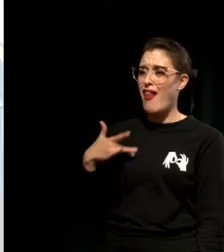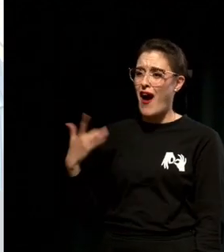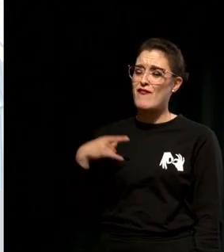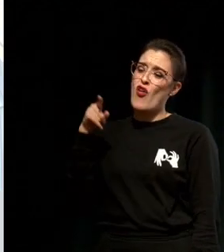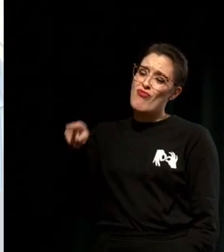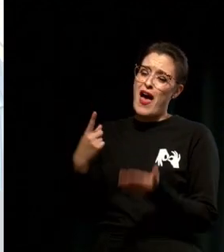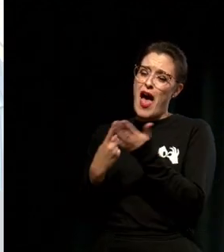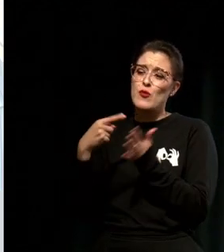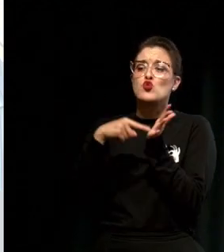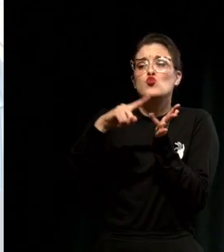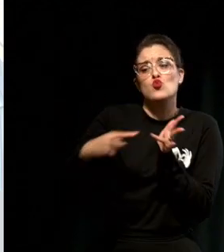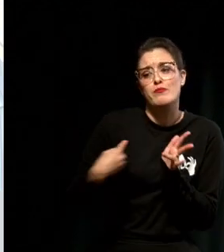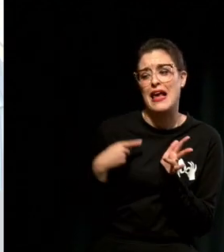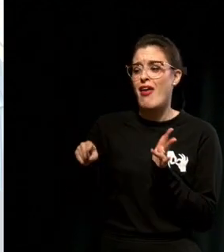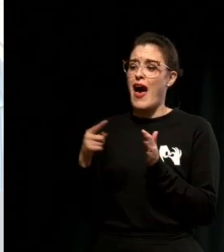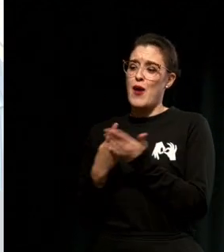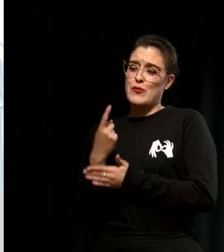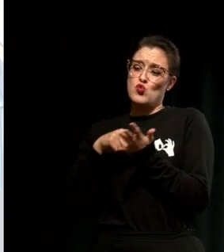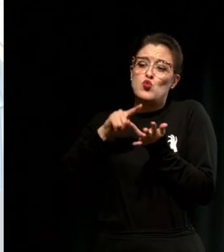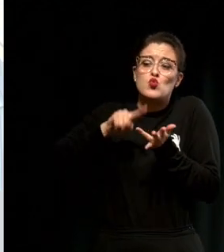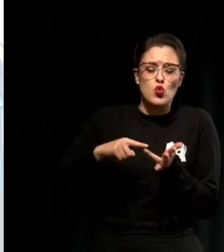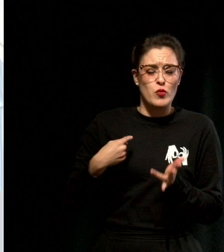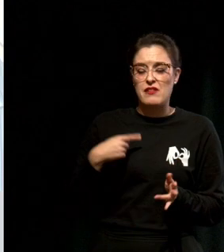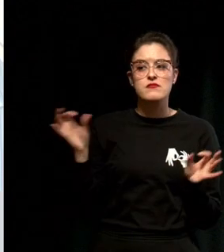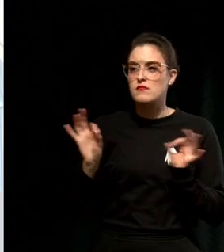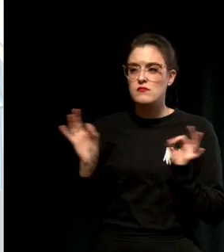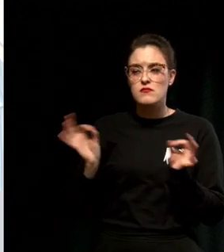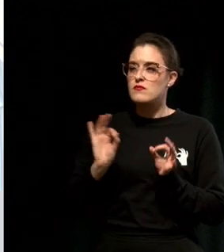me, and taking 100% responsibility for making that happen.